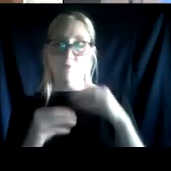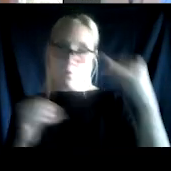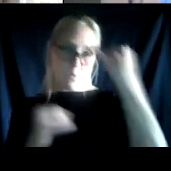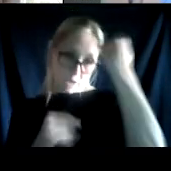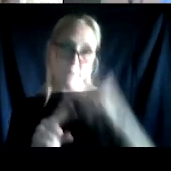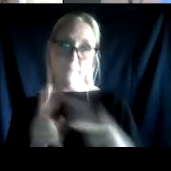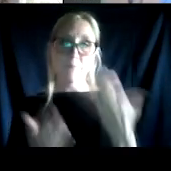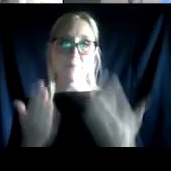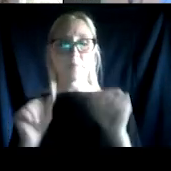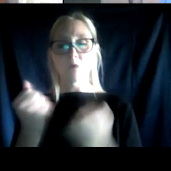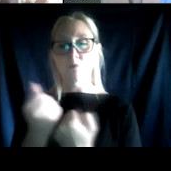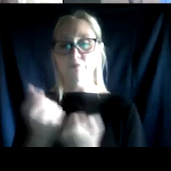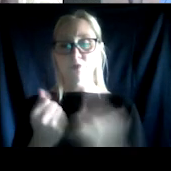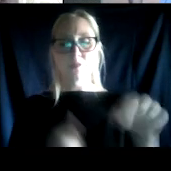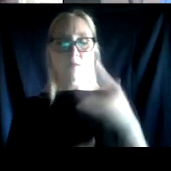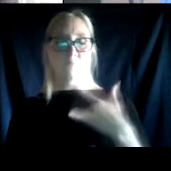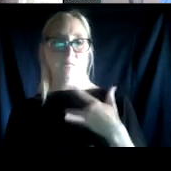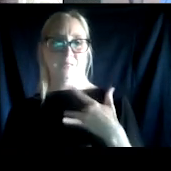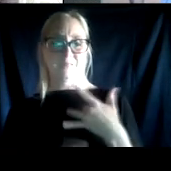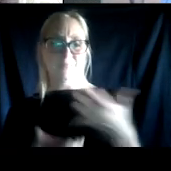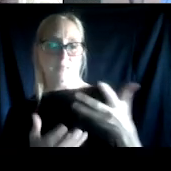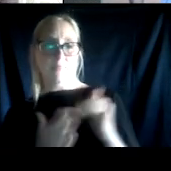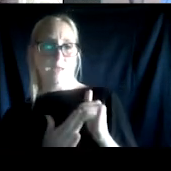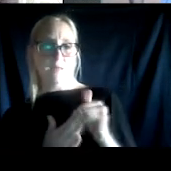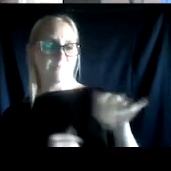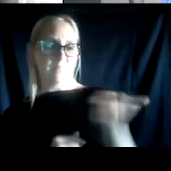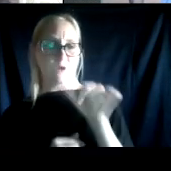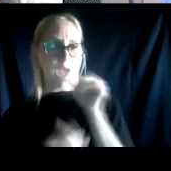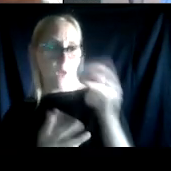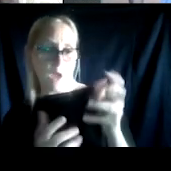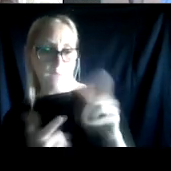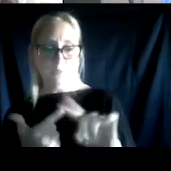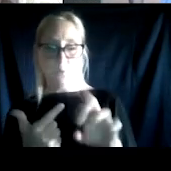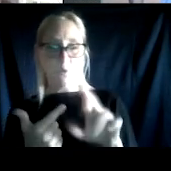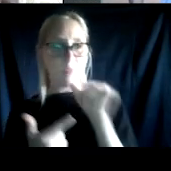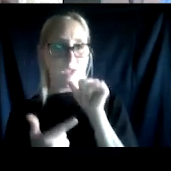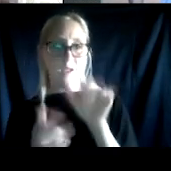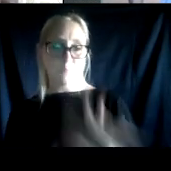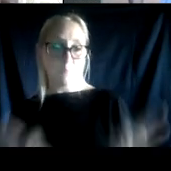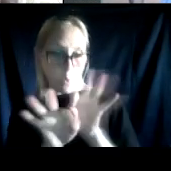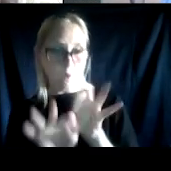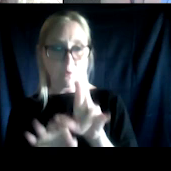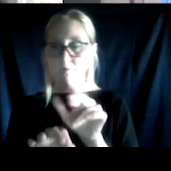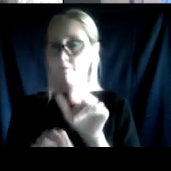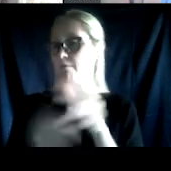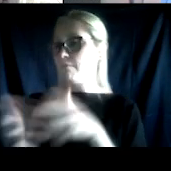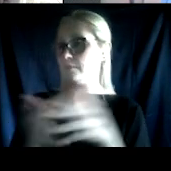not being deserving, and therefore, not engaging in the very things that can help them to build their lives, including all the support available to them in a treatment court.